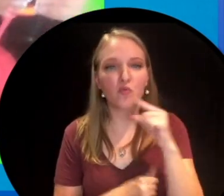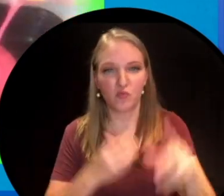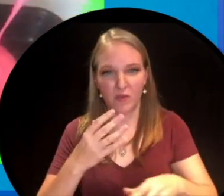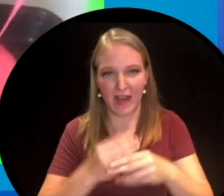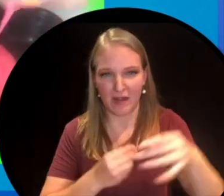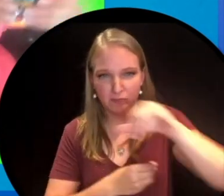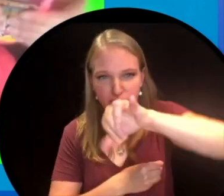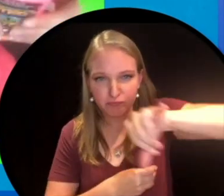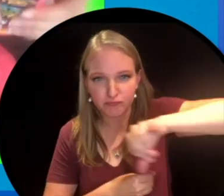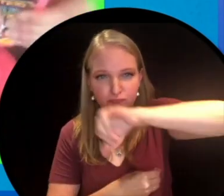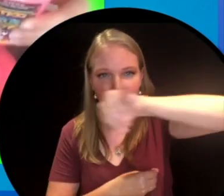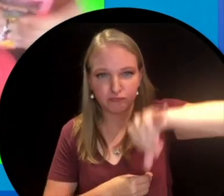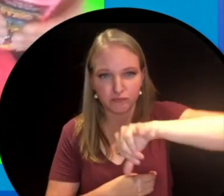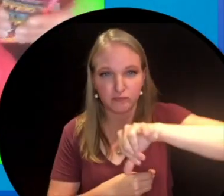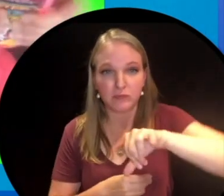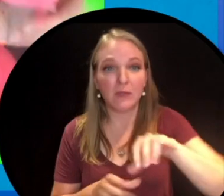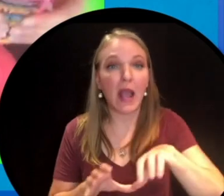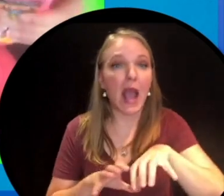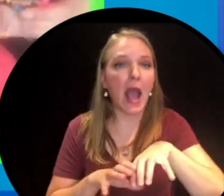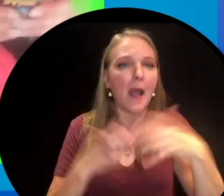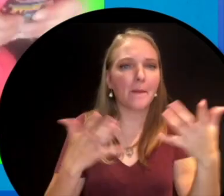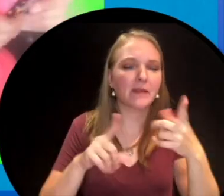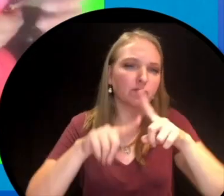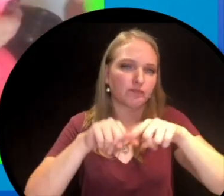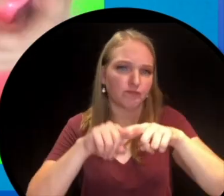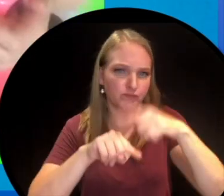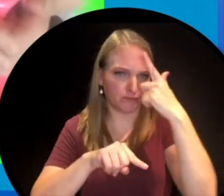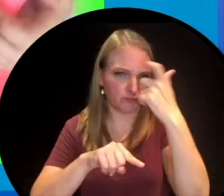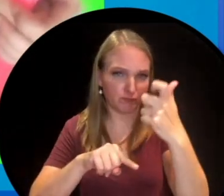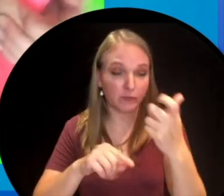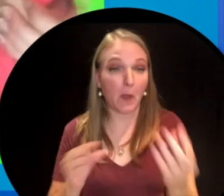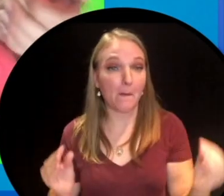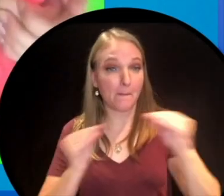the amount of slime you'll have. So the more glue you use, the bigger your slime will be.